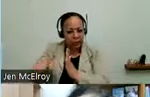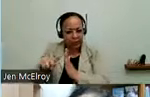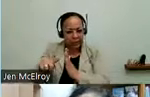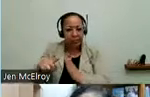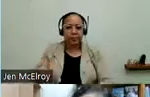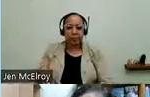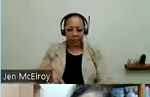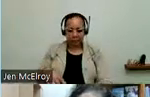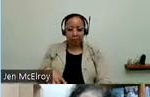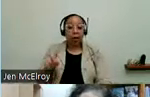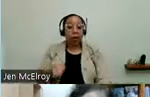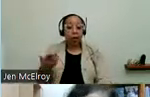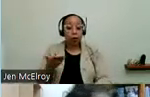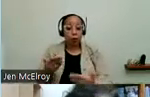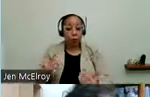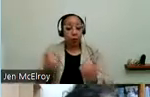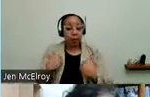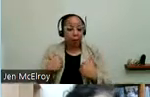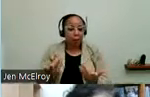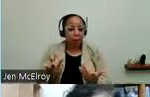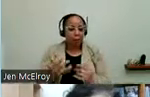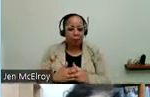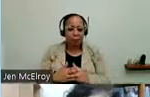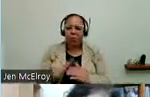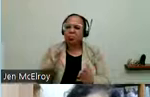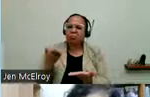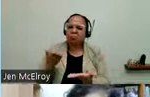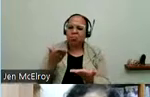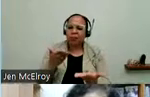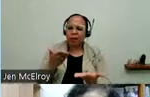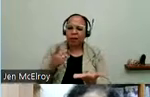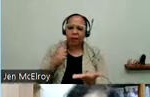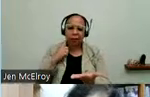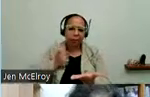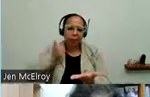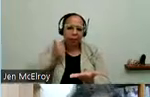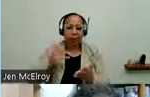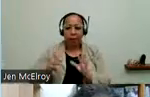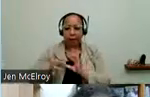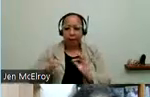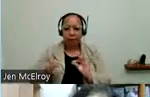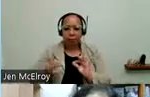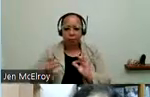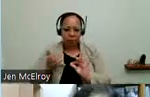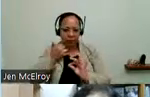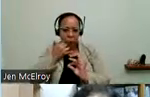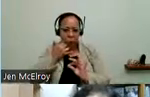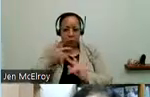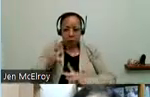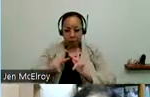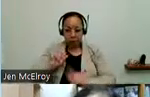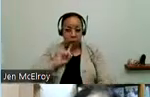service that we have is providing amplified or captioned phones. And